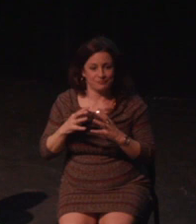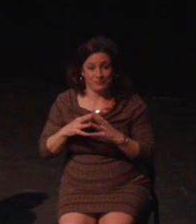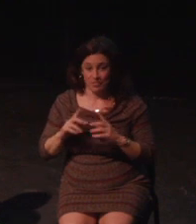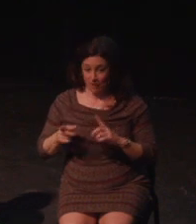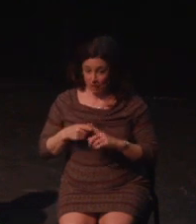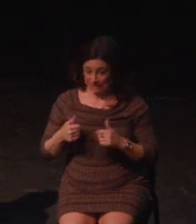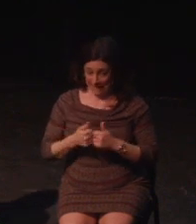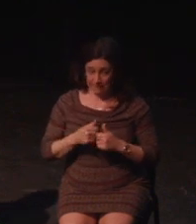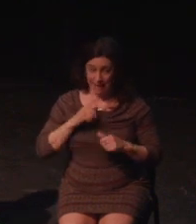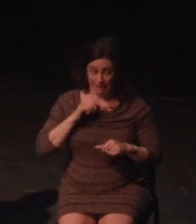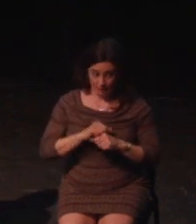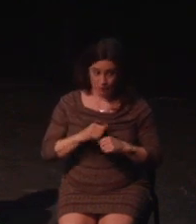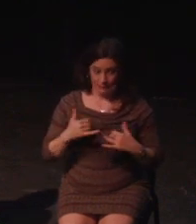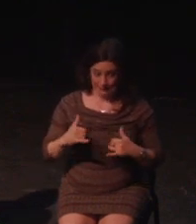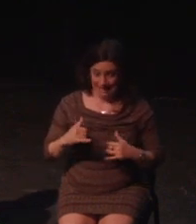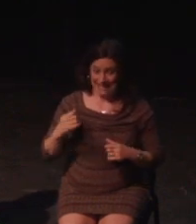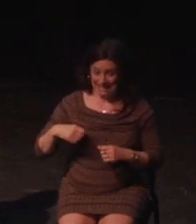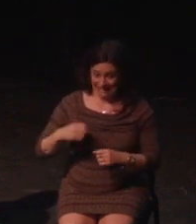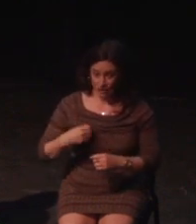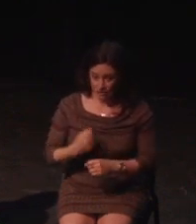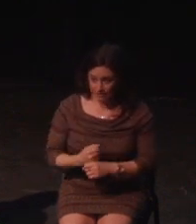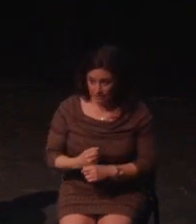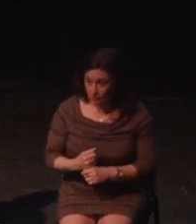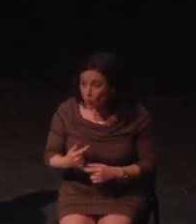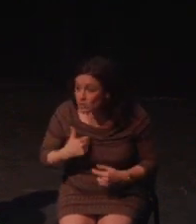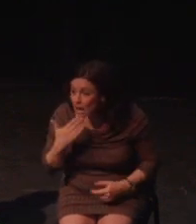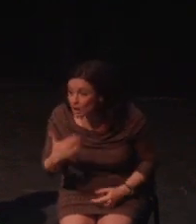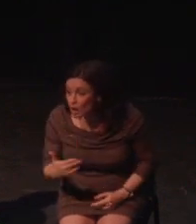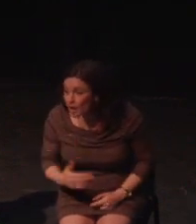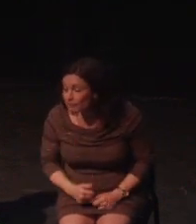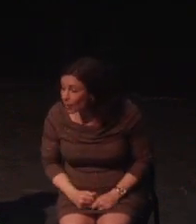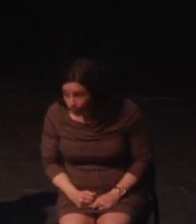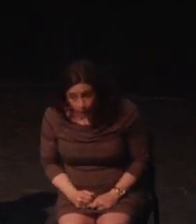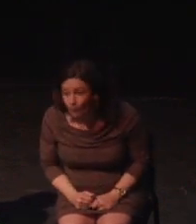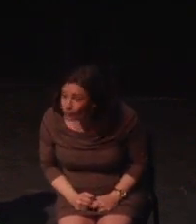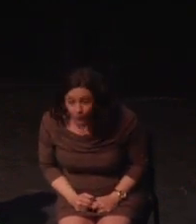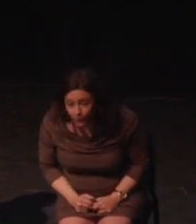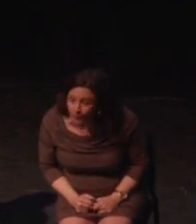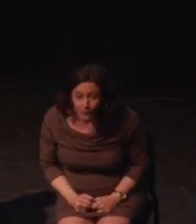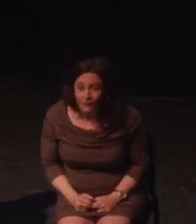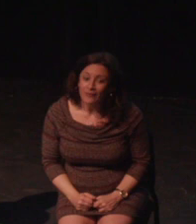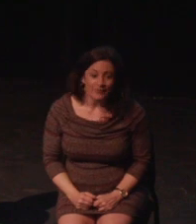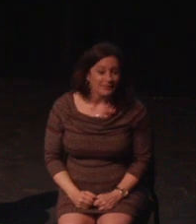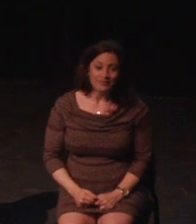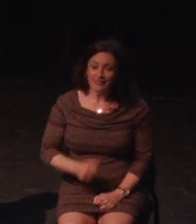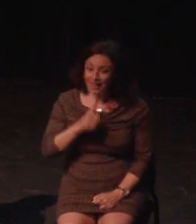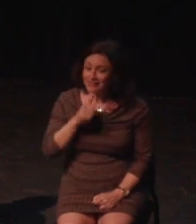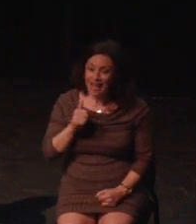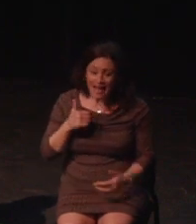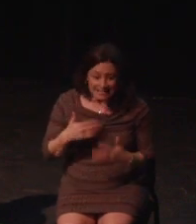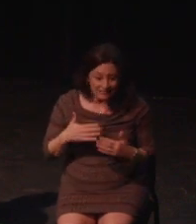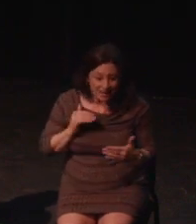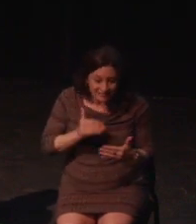You can imagine how this affects my ability to play a game throughout any given play session.